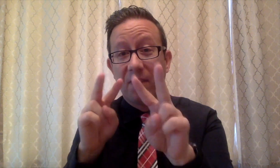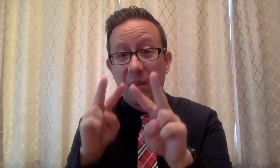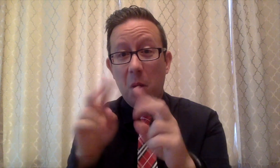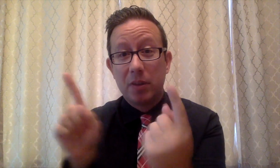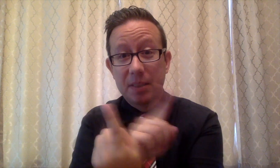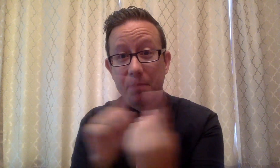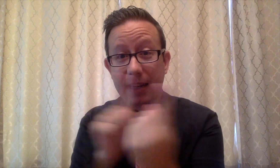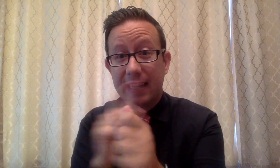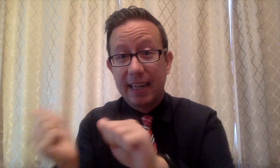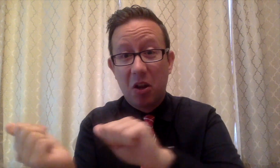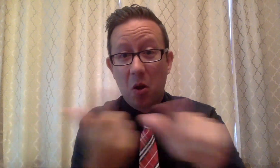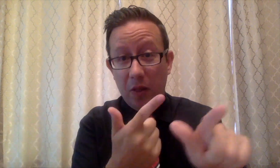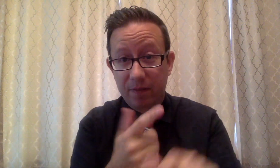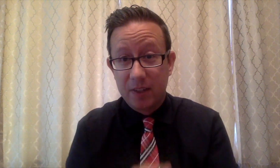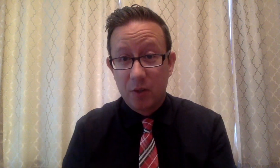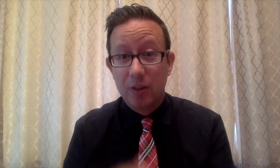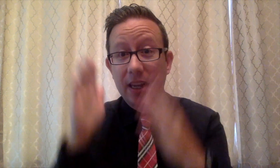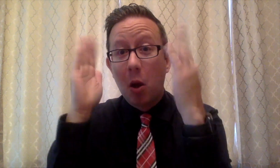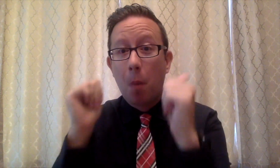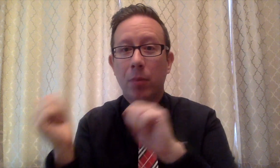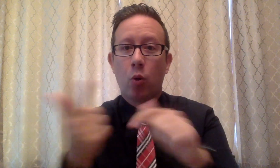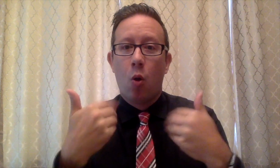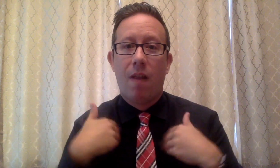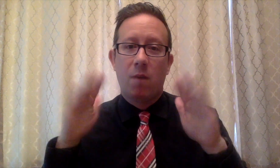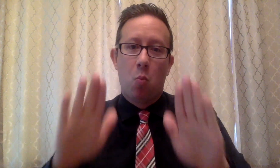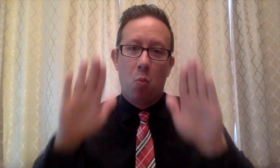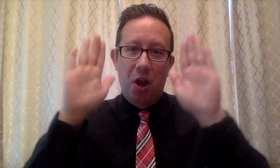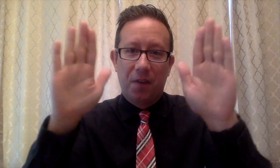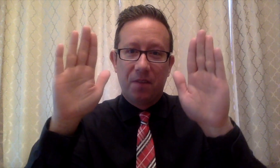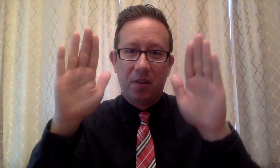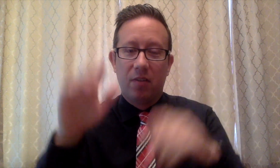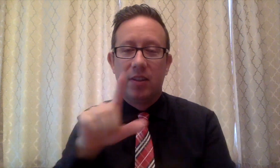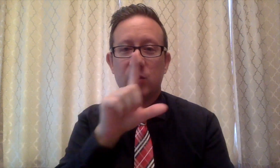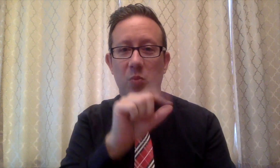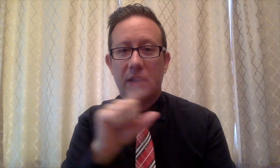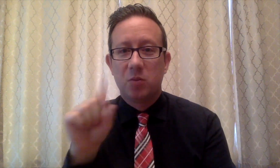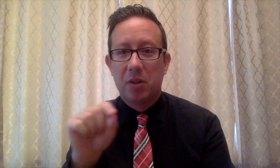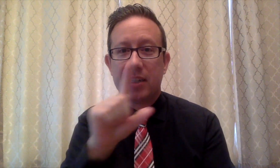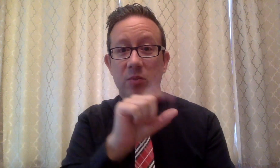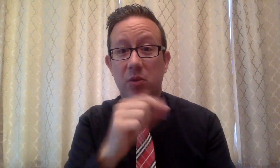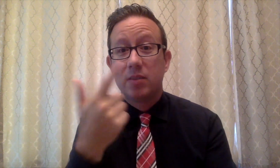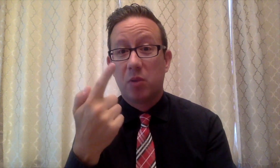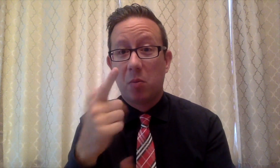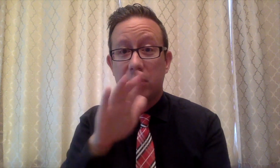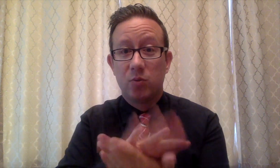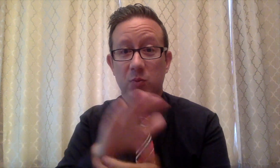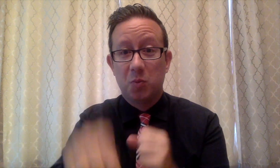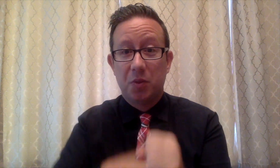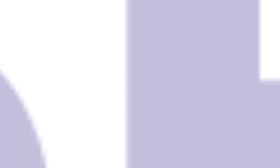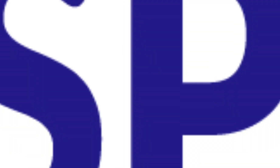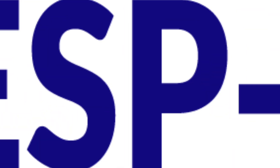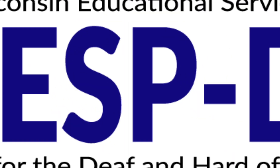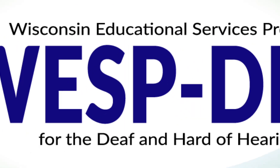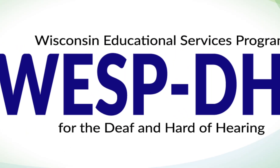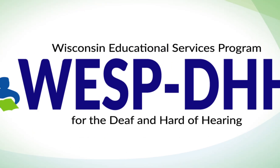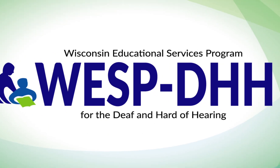I look forward to meeting all of you. And I hope you all have a wonderful 2020-2021 school year.